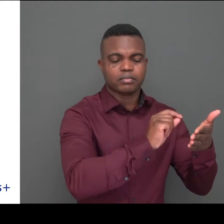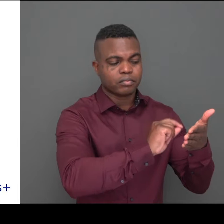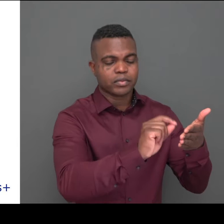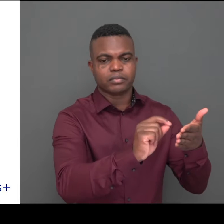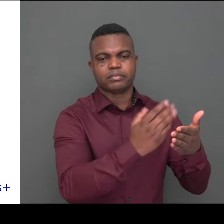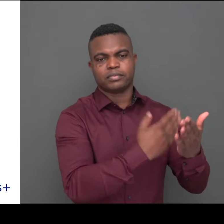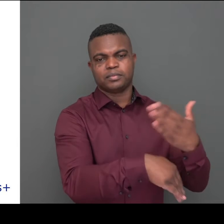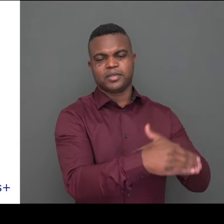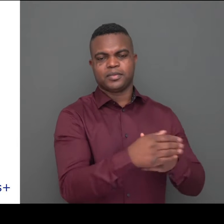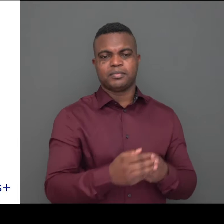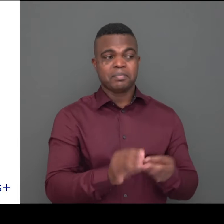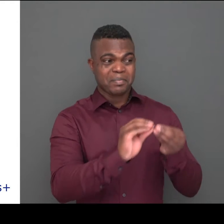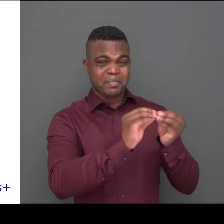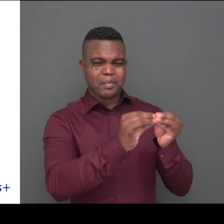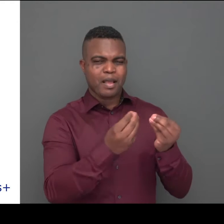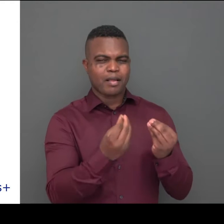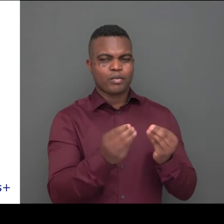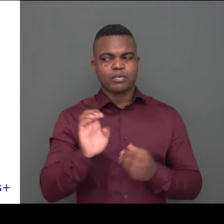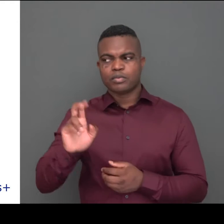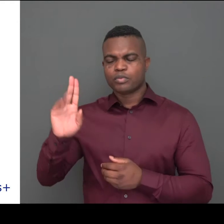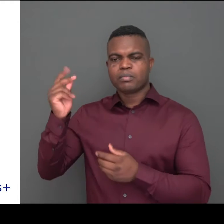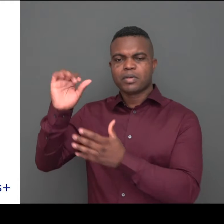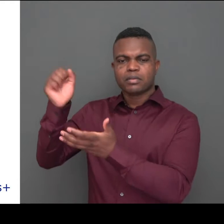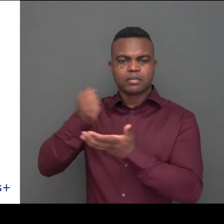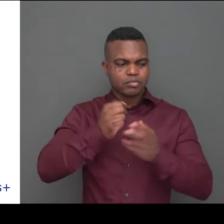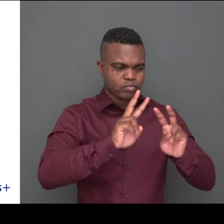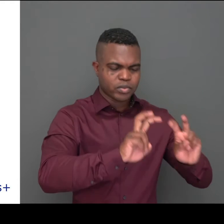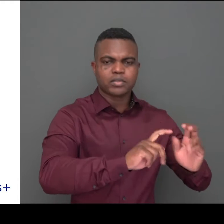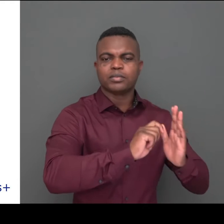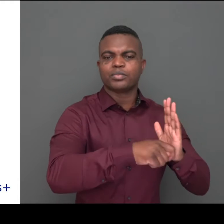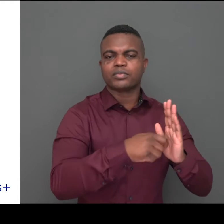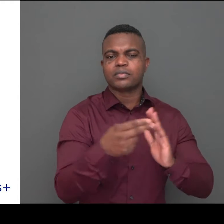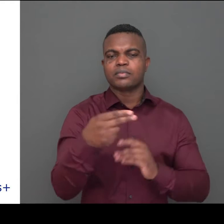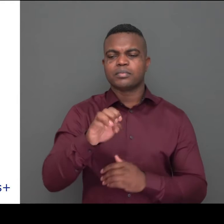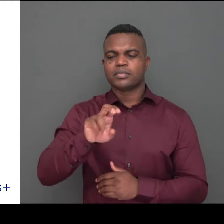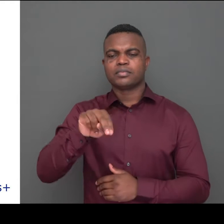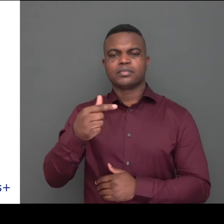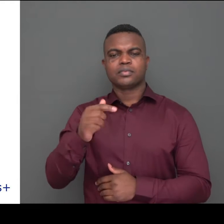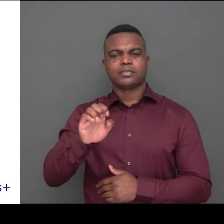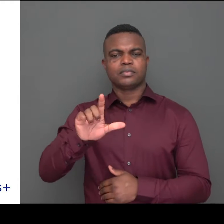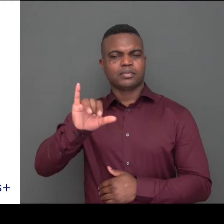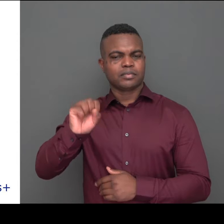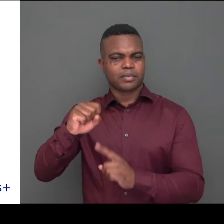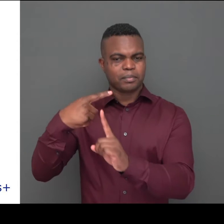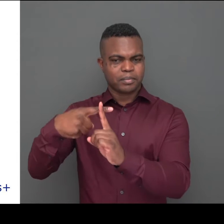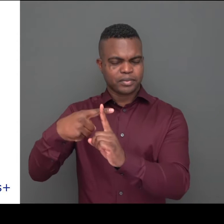It has been developed as part of an EU funded research project called ENTELIS+, which aims to develop people's digital